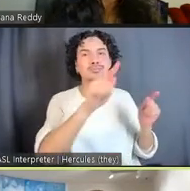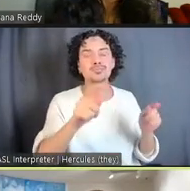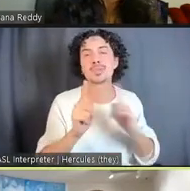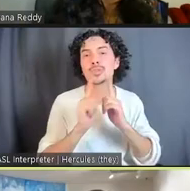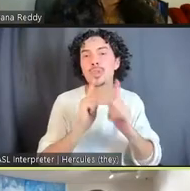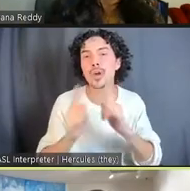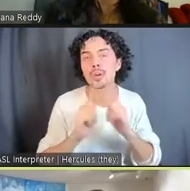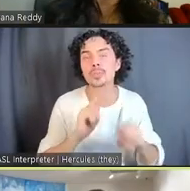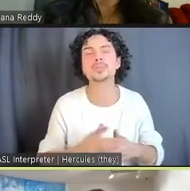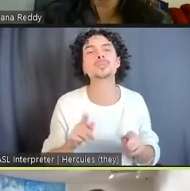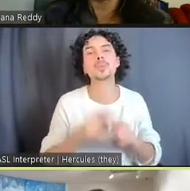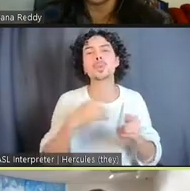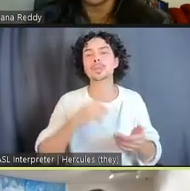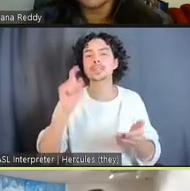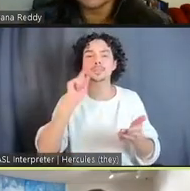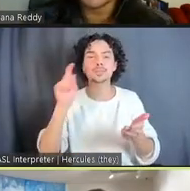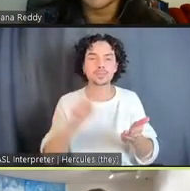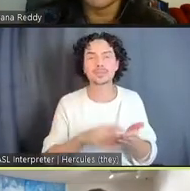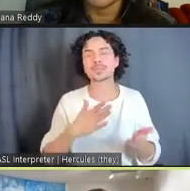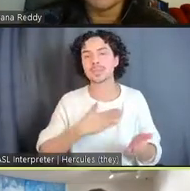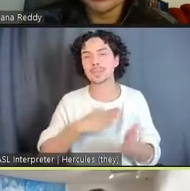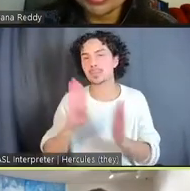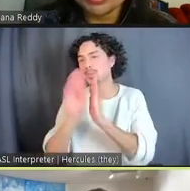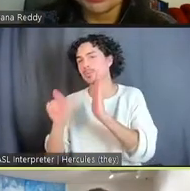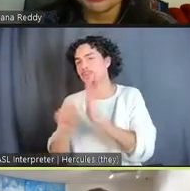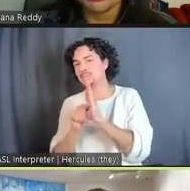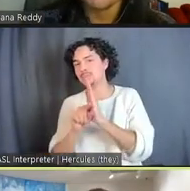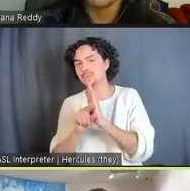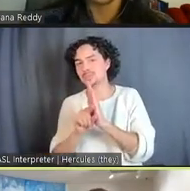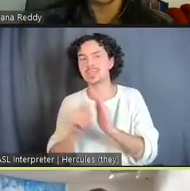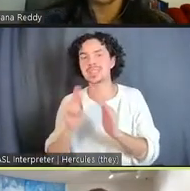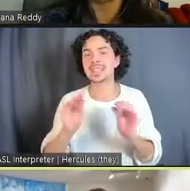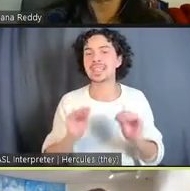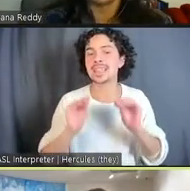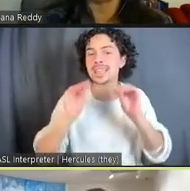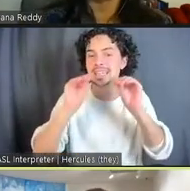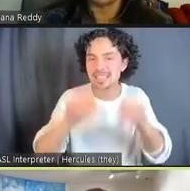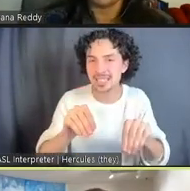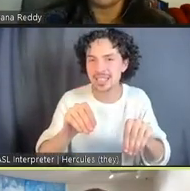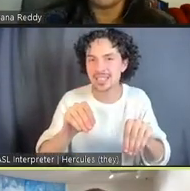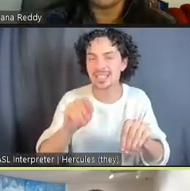want to acknowledge my virtual background, which is a installation chart from PS1... I'm actually in my apartment.